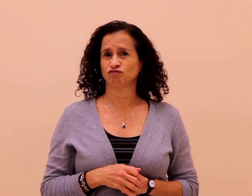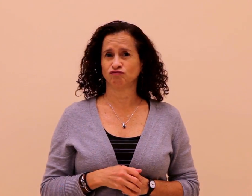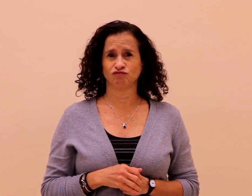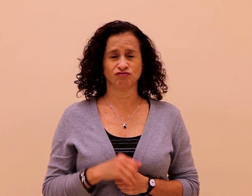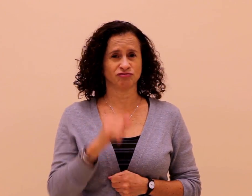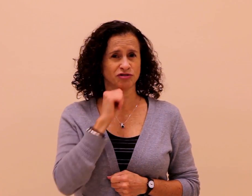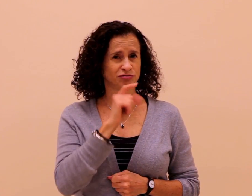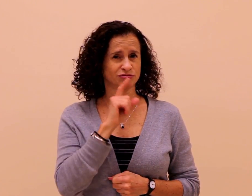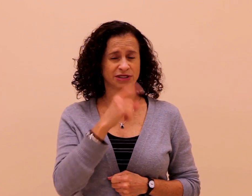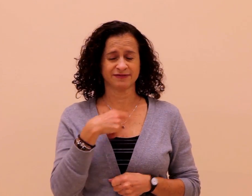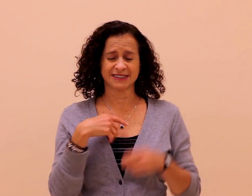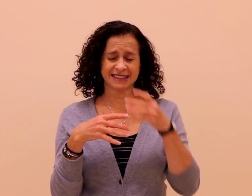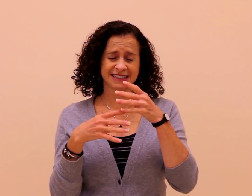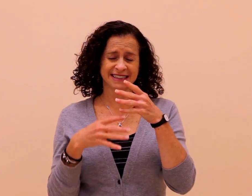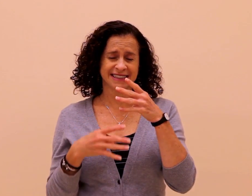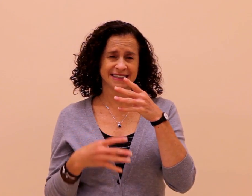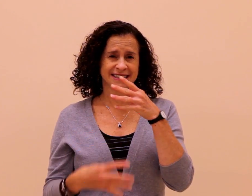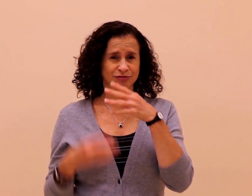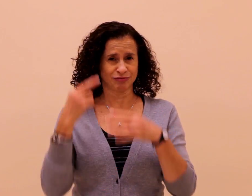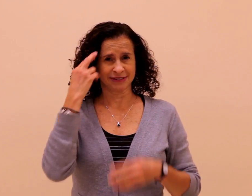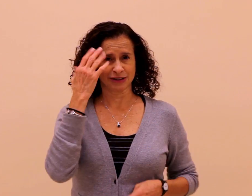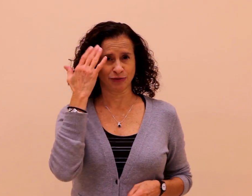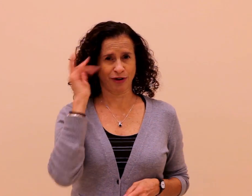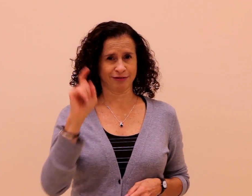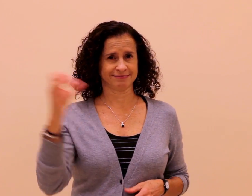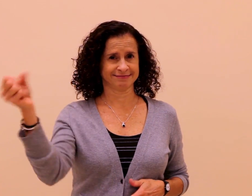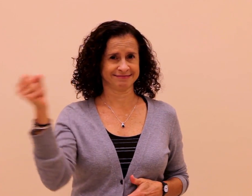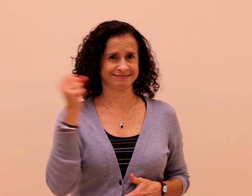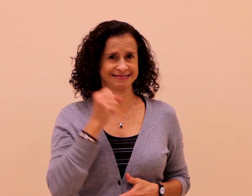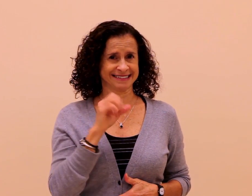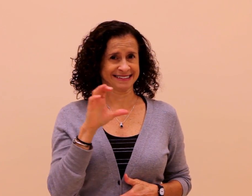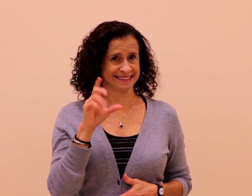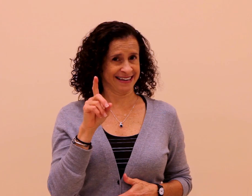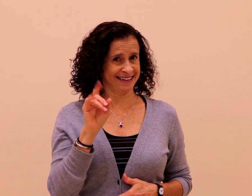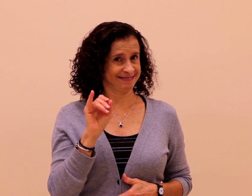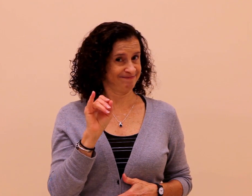That is not true at all. We have many reasons why you should consider CDI.